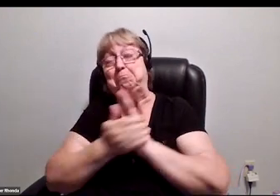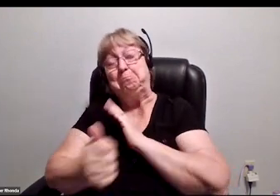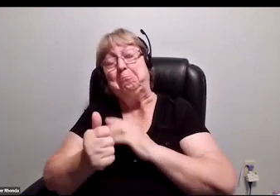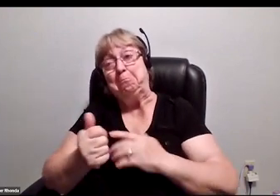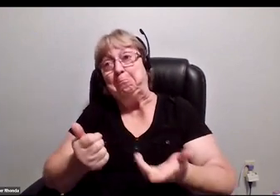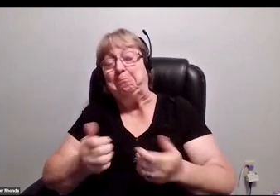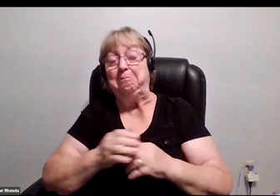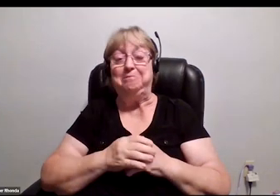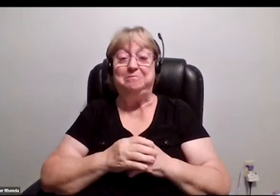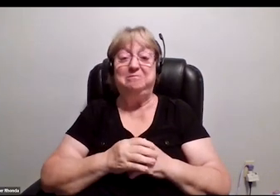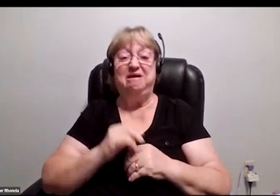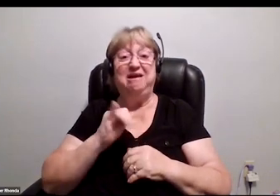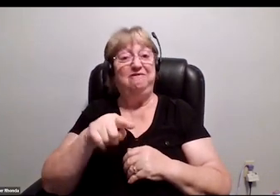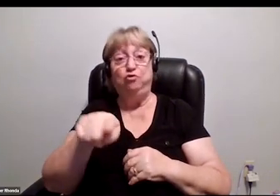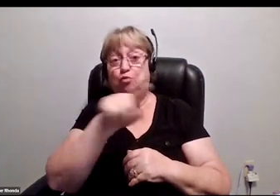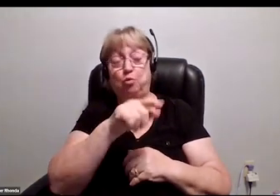If you are someone who is not disabled